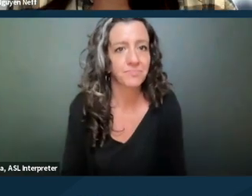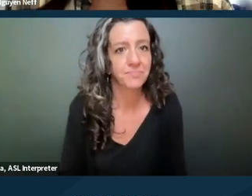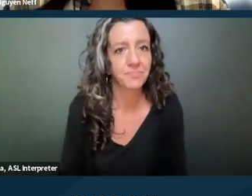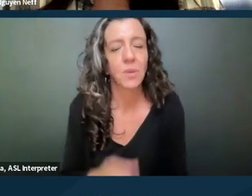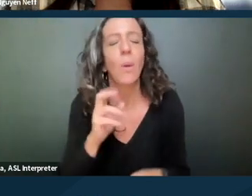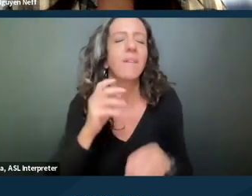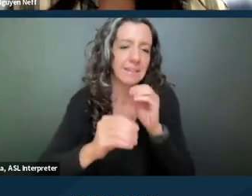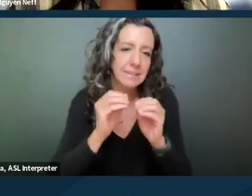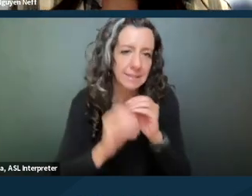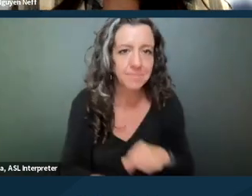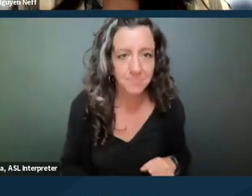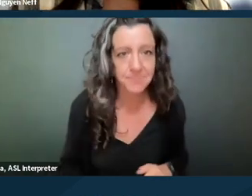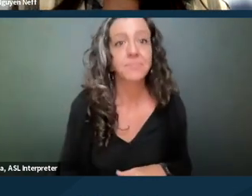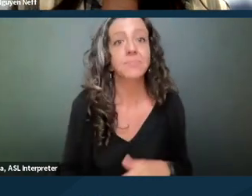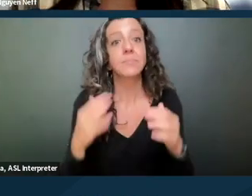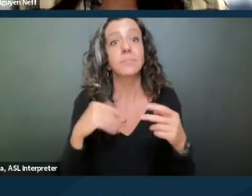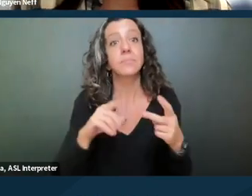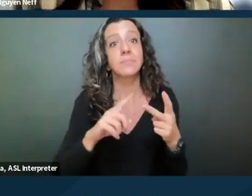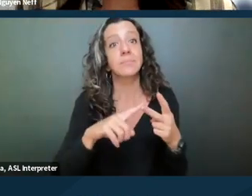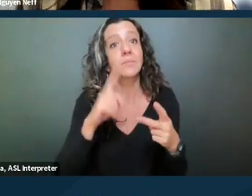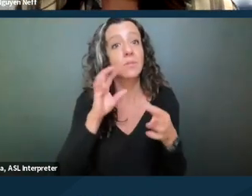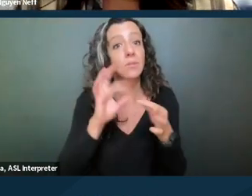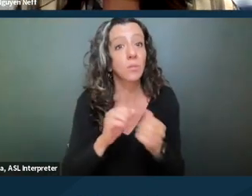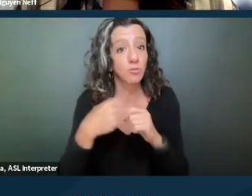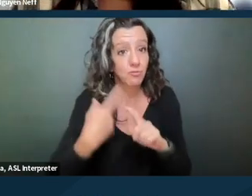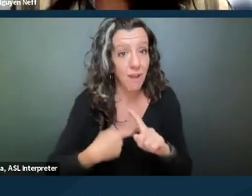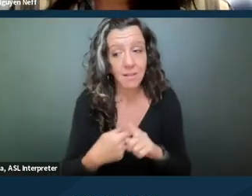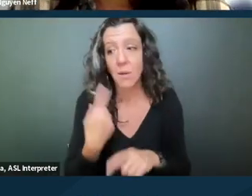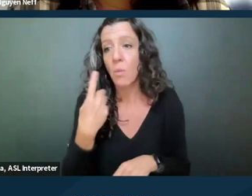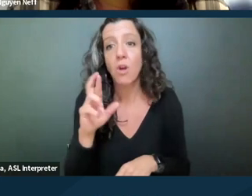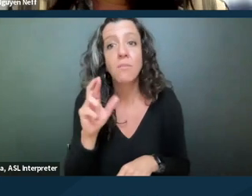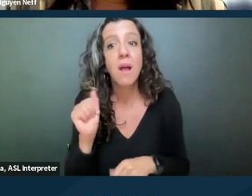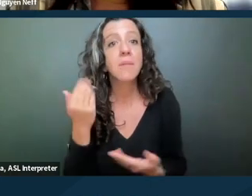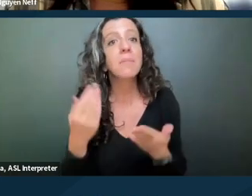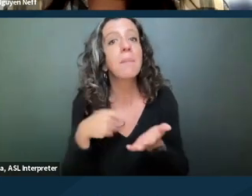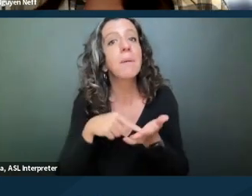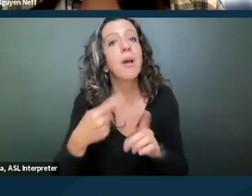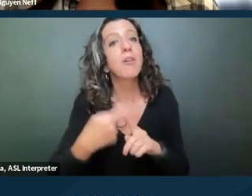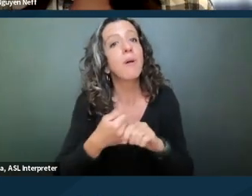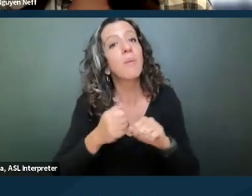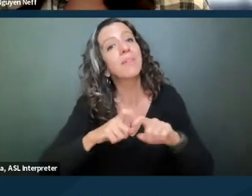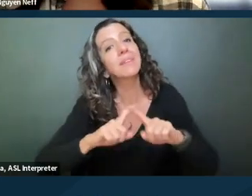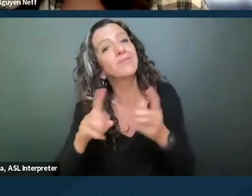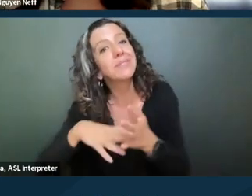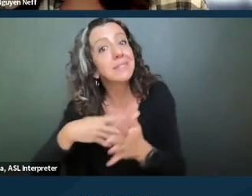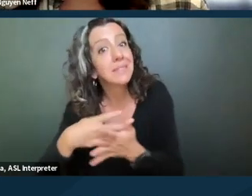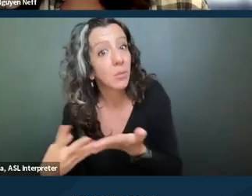So when it comes to non-payment of rent, a reasonable accommodation can be paying rent on a different schedule. So, you know,